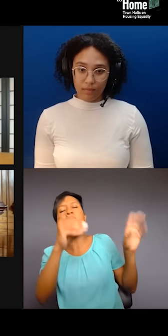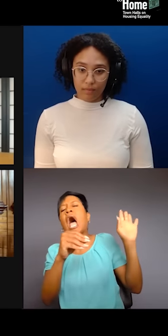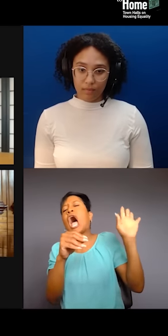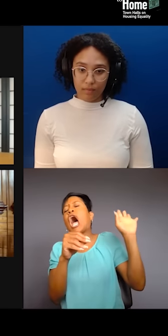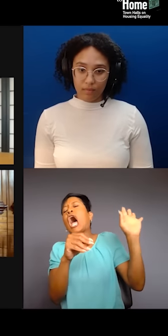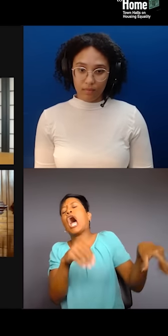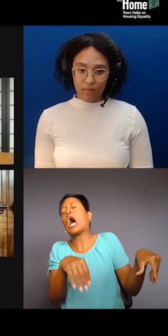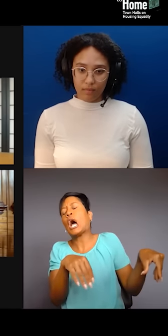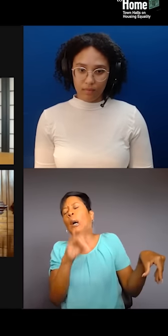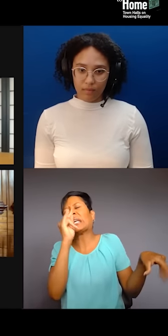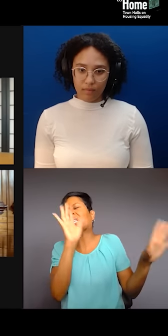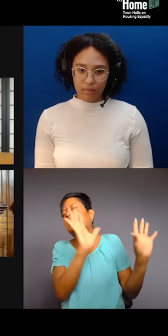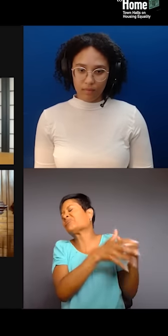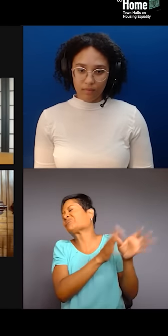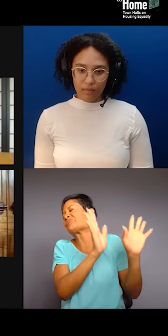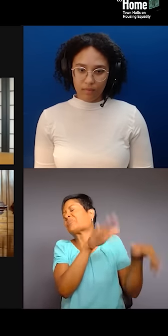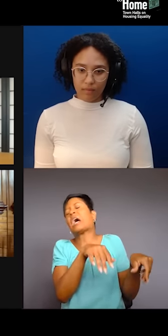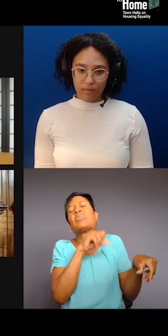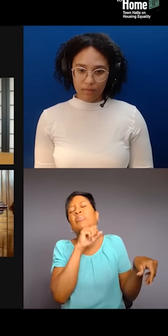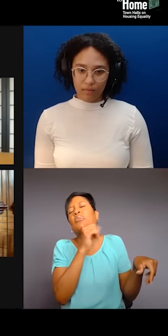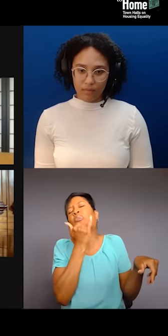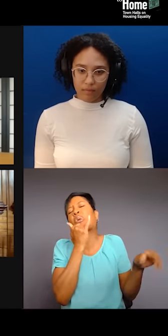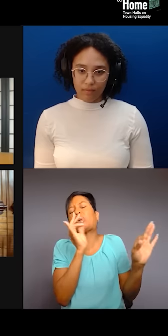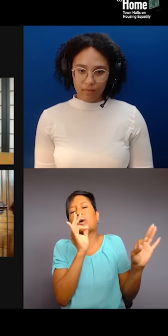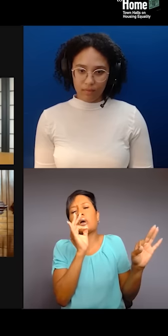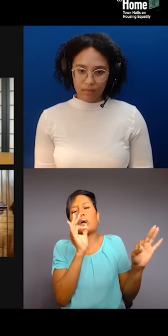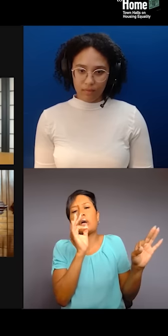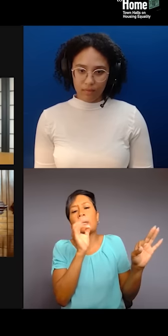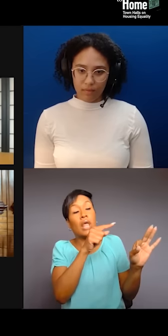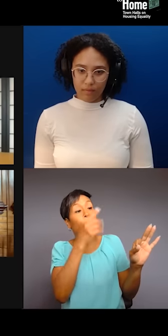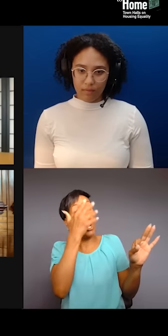You know, they did something wrong. They're not looked at as being youthful. So, when a Black youth is,